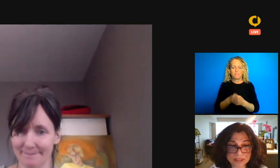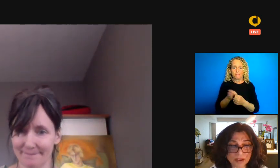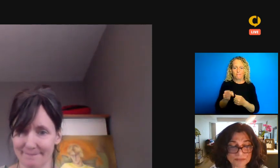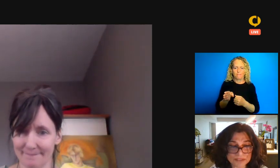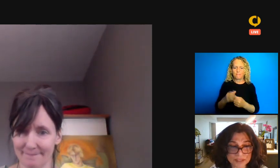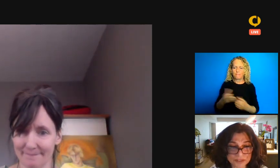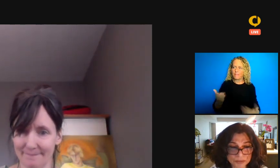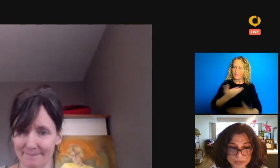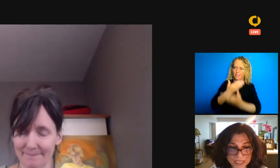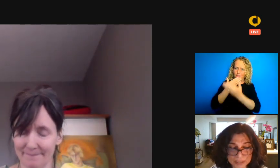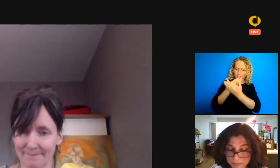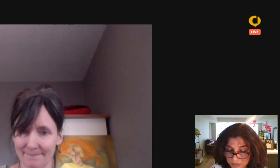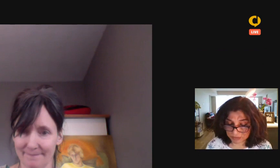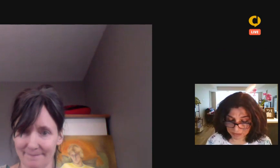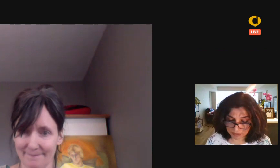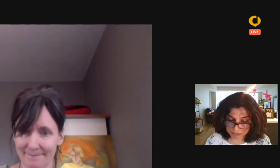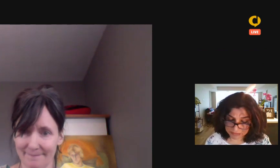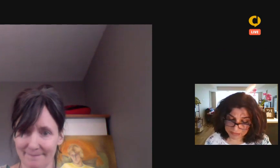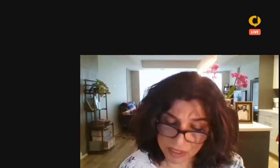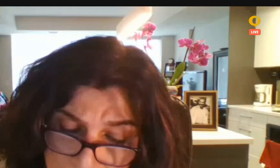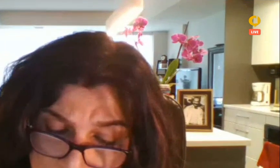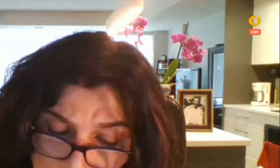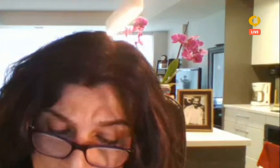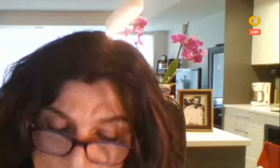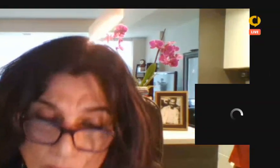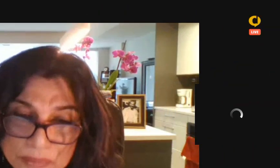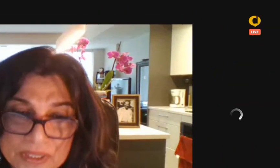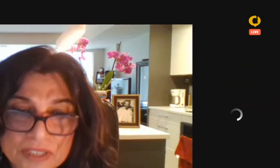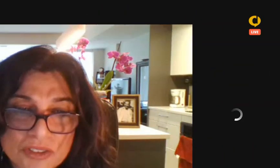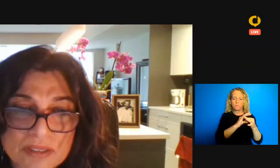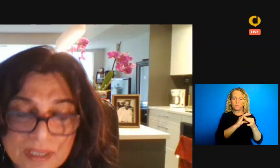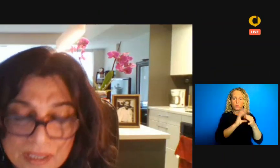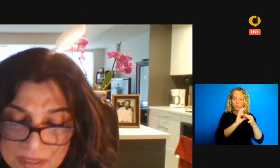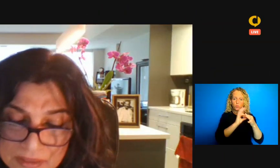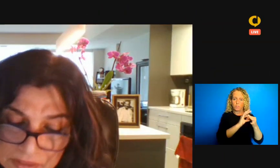conversation we had about incarcerated population and to